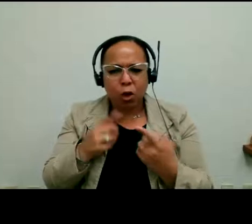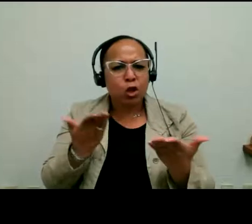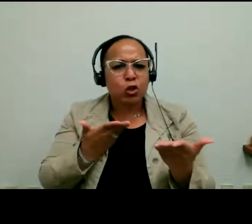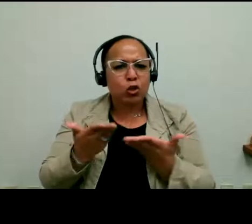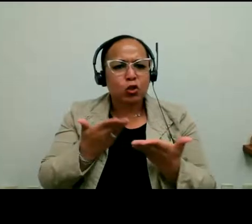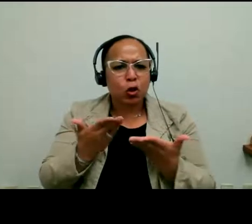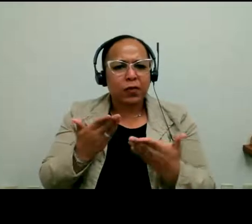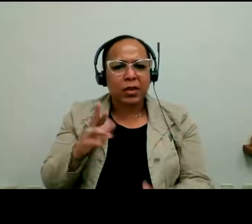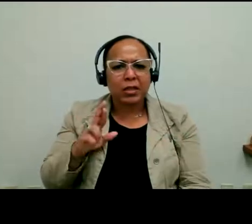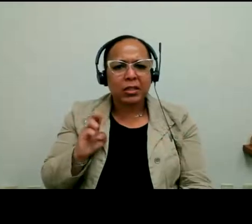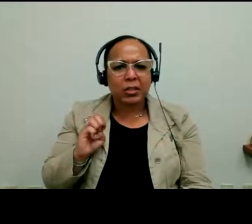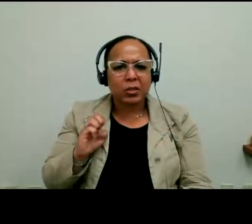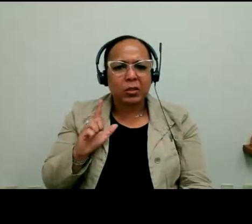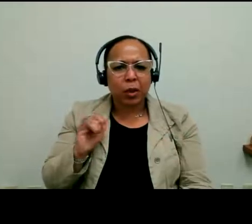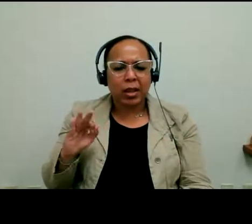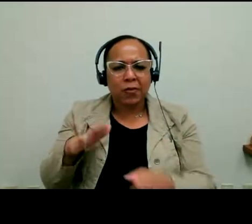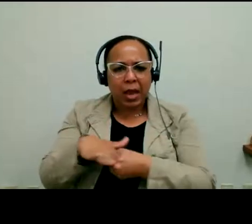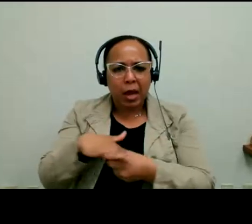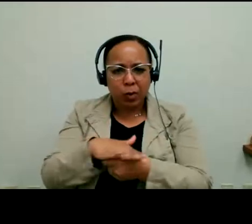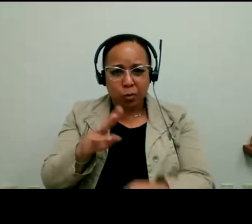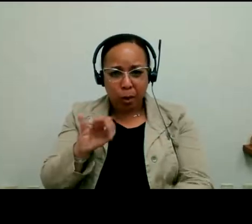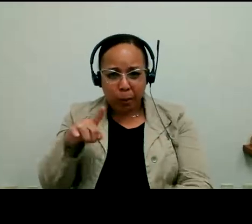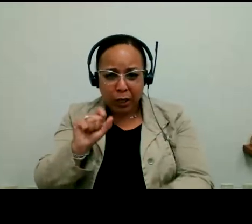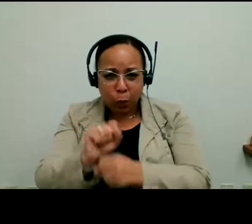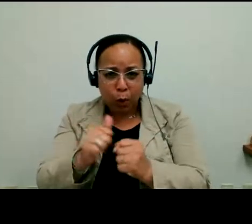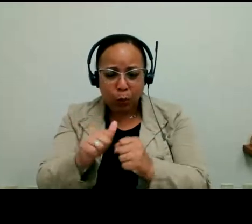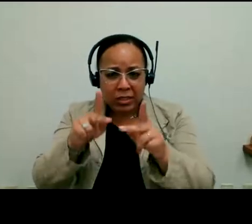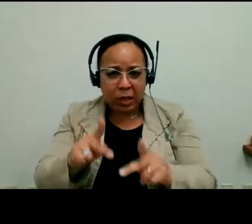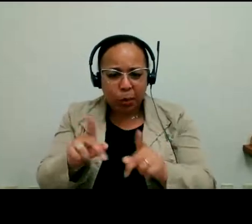Would MOPD work with someone as far as issues of service relief? One person